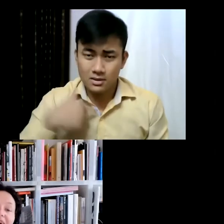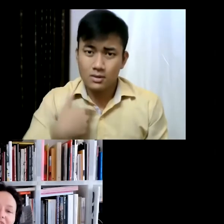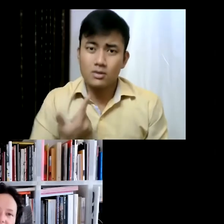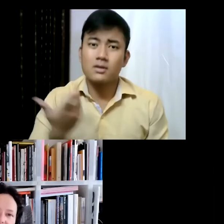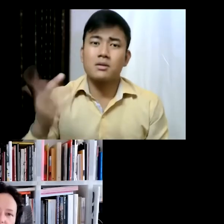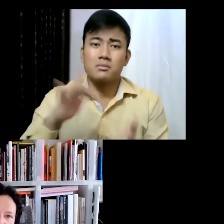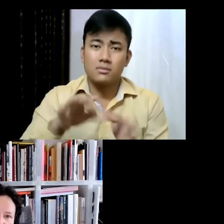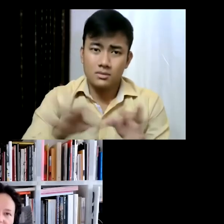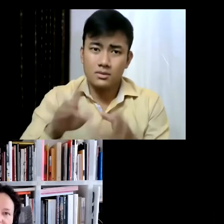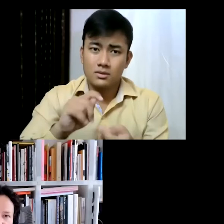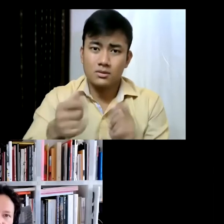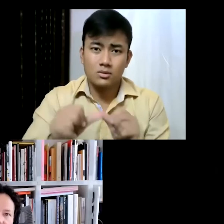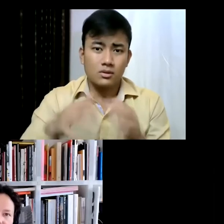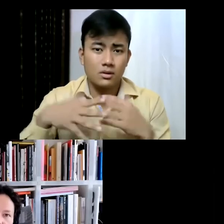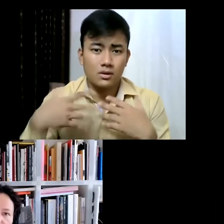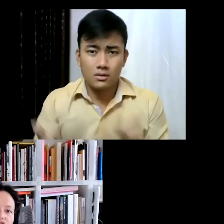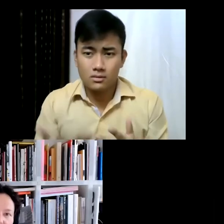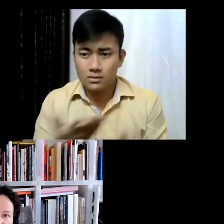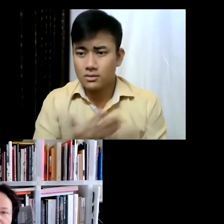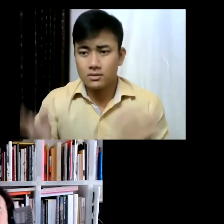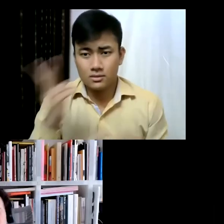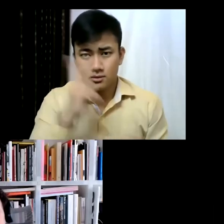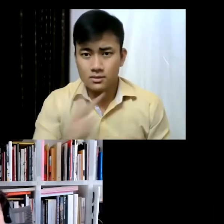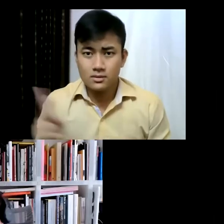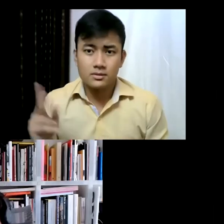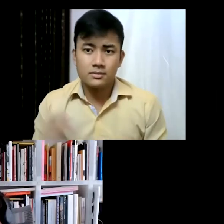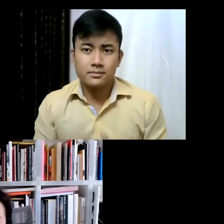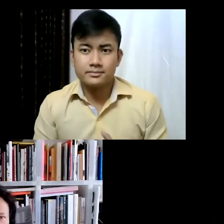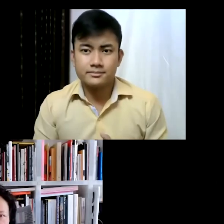relevant also for the Italian cultural scene. Of course you know everybody's happy that the